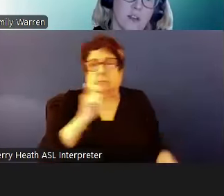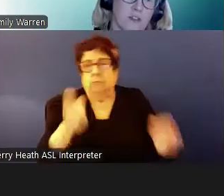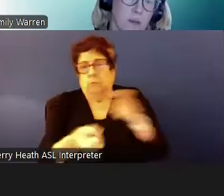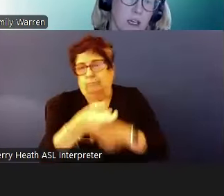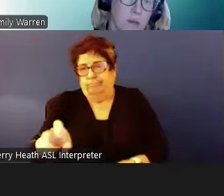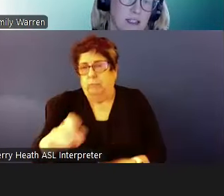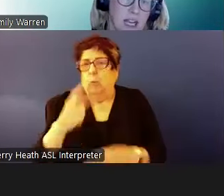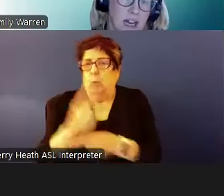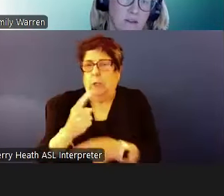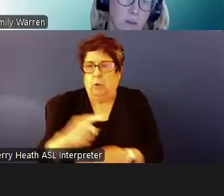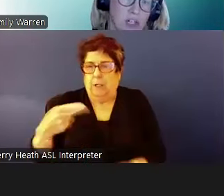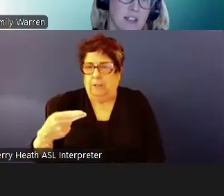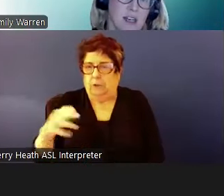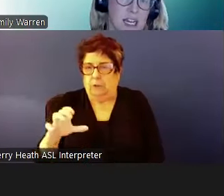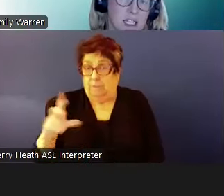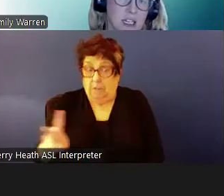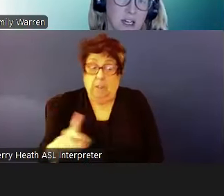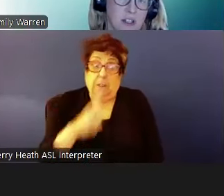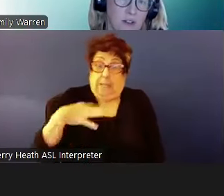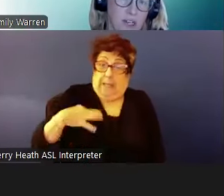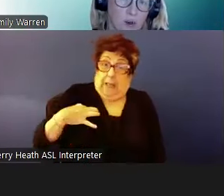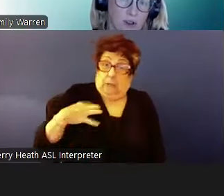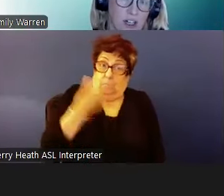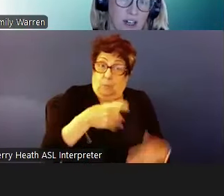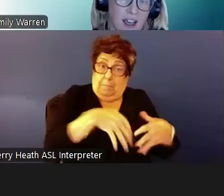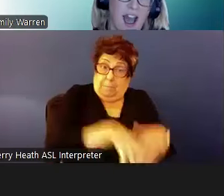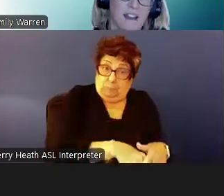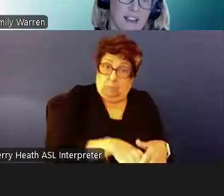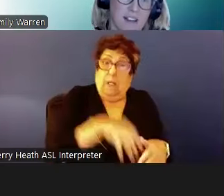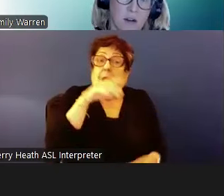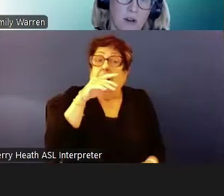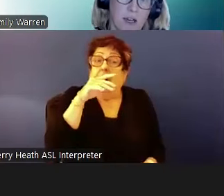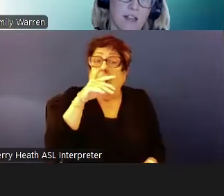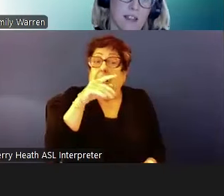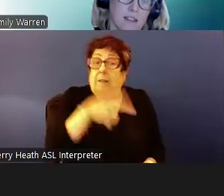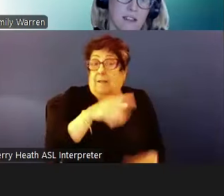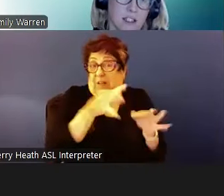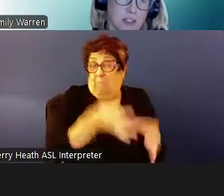the family must have a person 18 years of age or older and less than 62 years